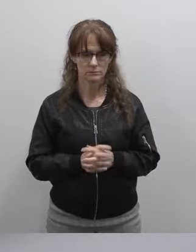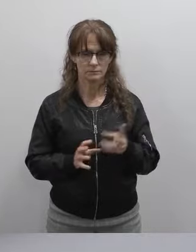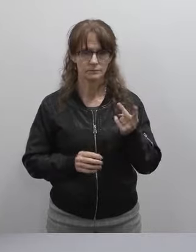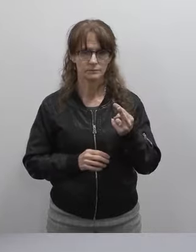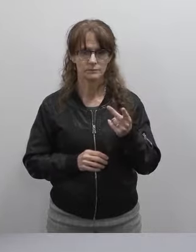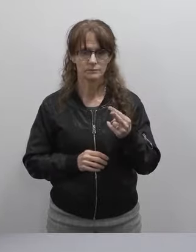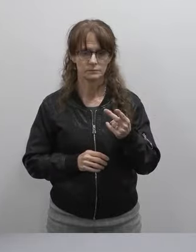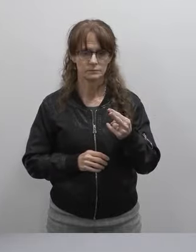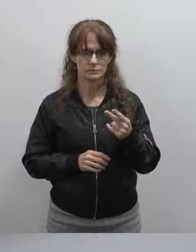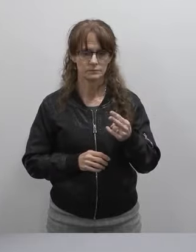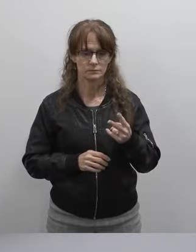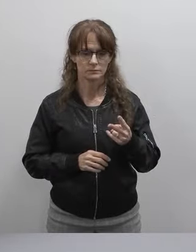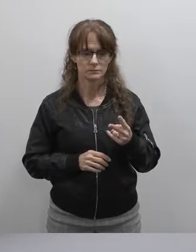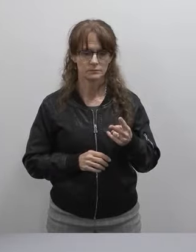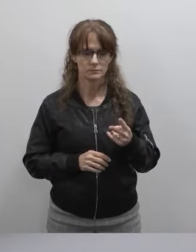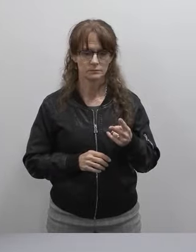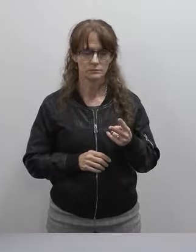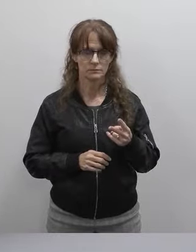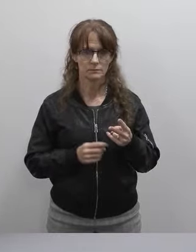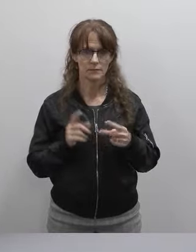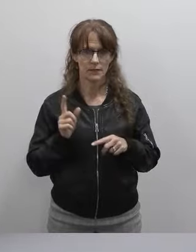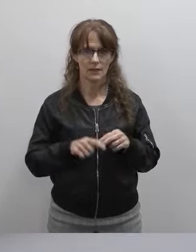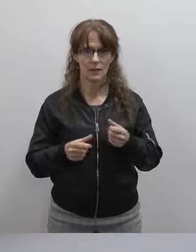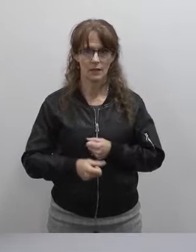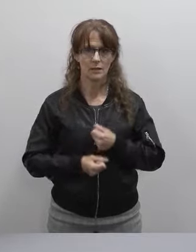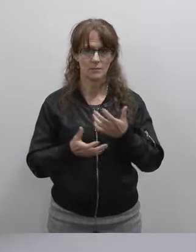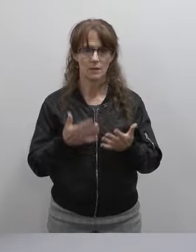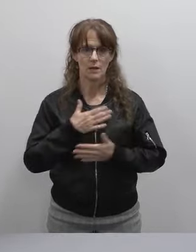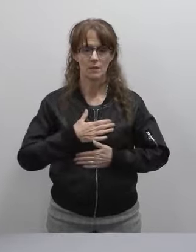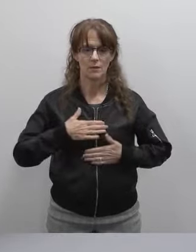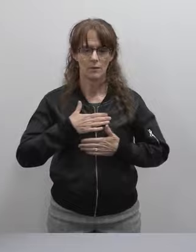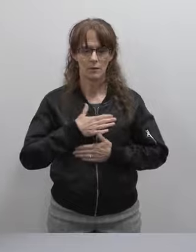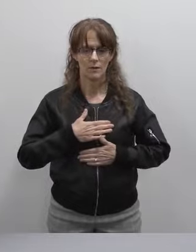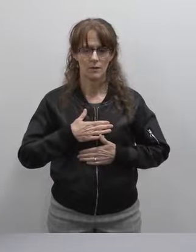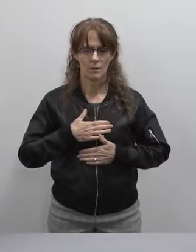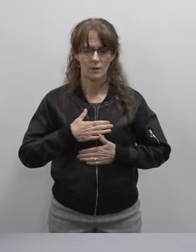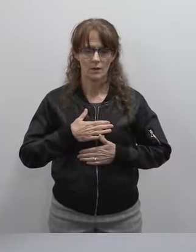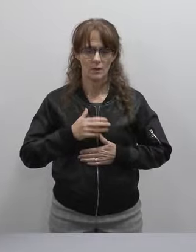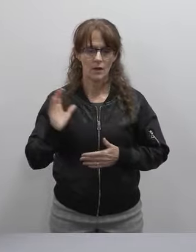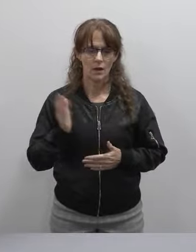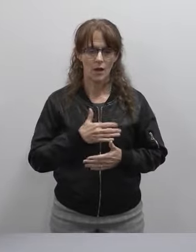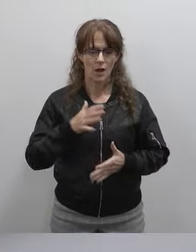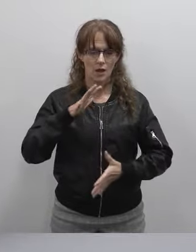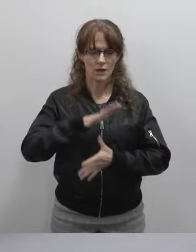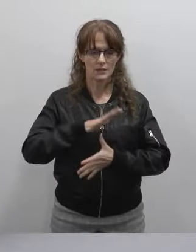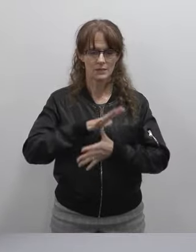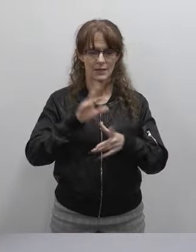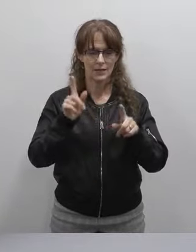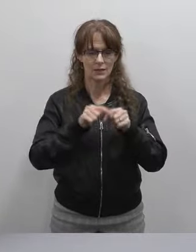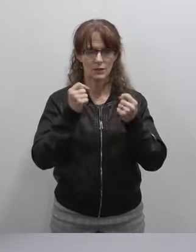I can't let the night pass without expressing my appreciation on behalf of our senior team, who sits up here together